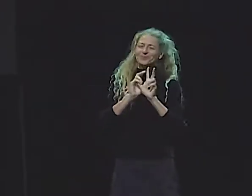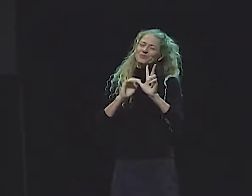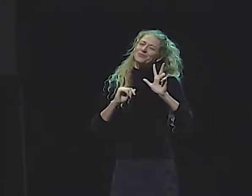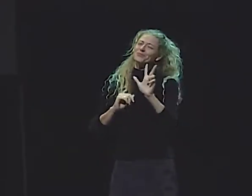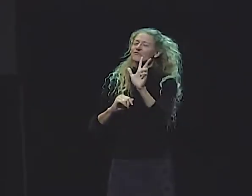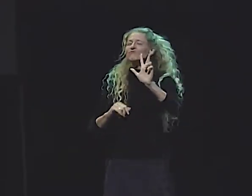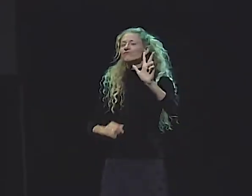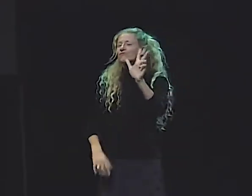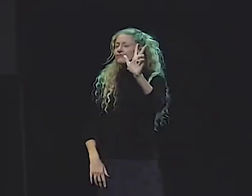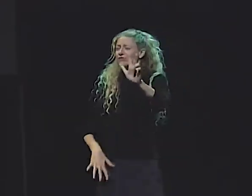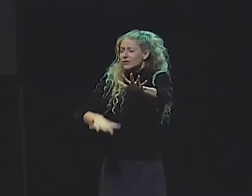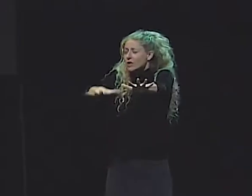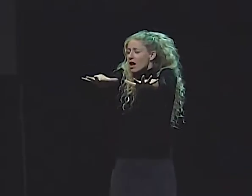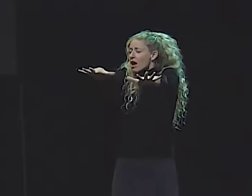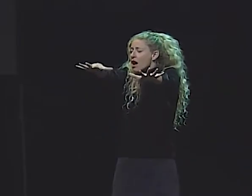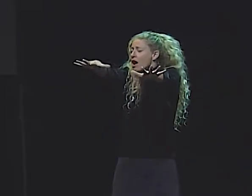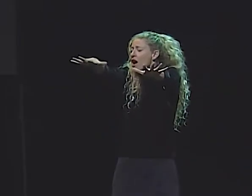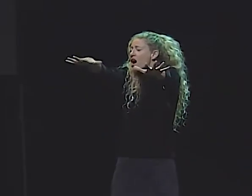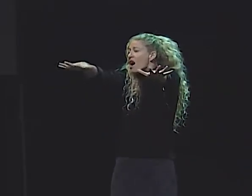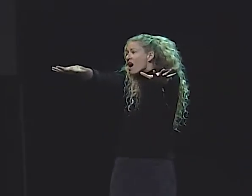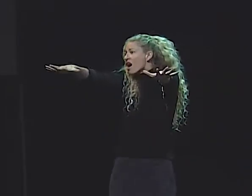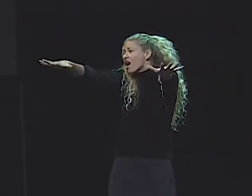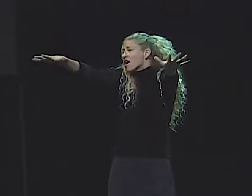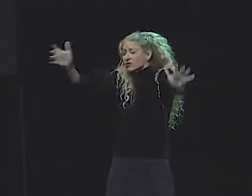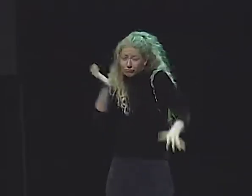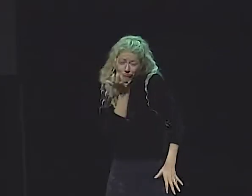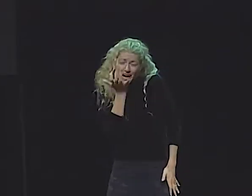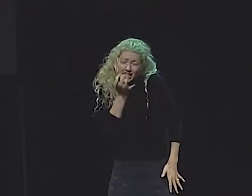PUSHING EACH OTHER AND TEASING AS THEY WALKED ALONG.